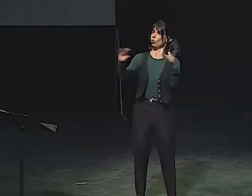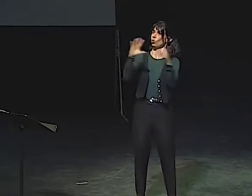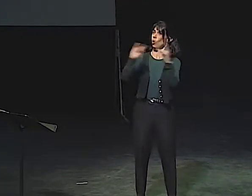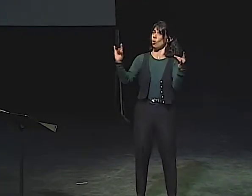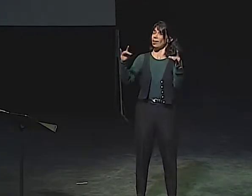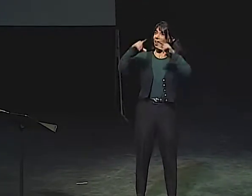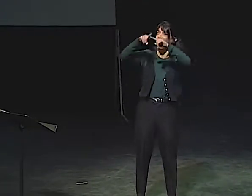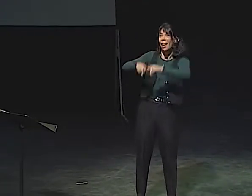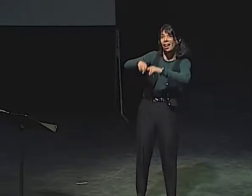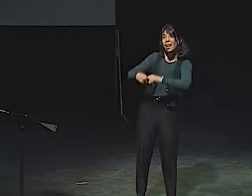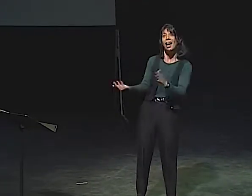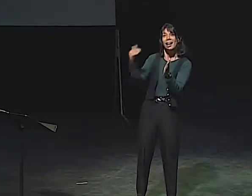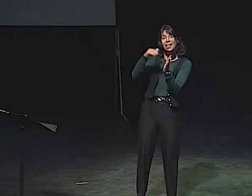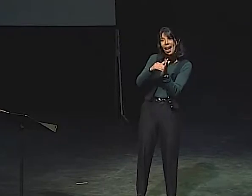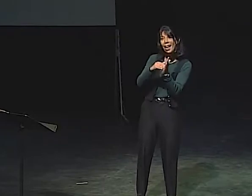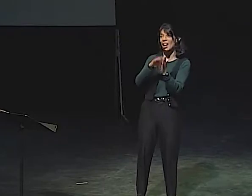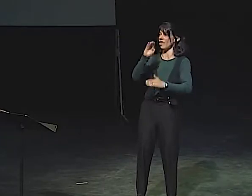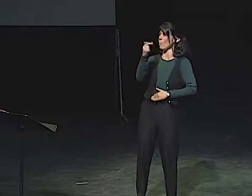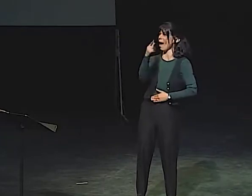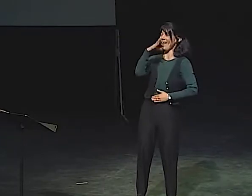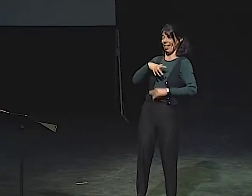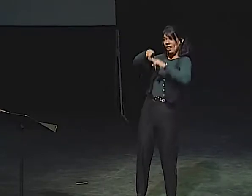AND IS FREE TO TELL THE STORY.